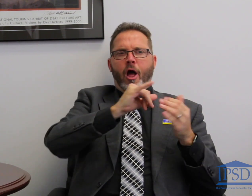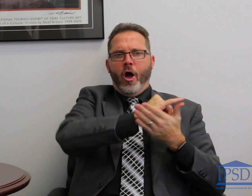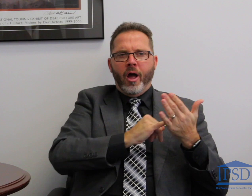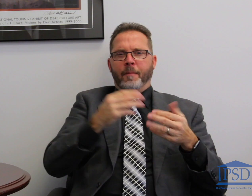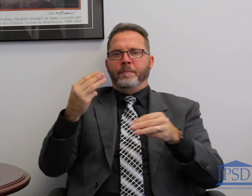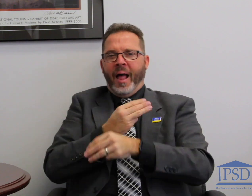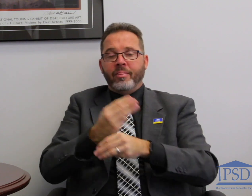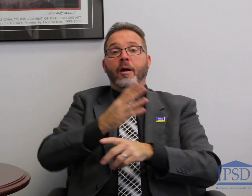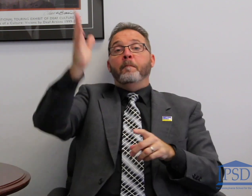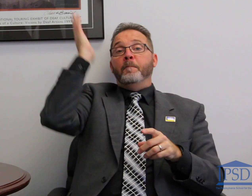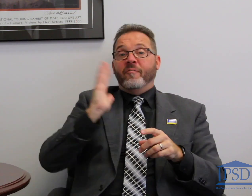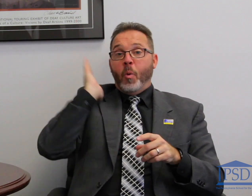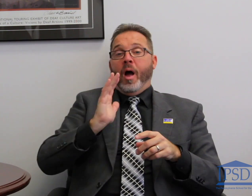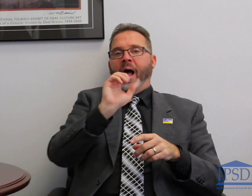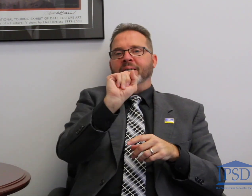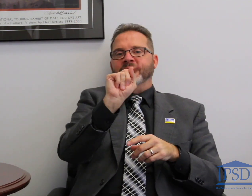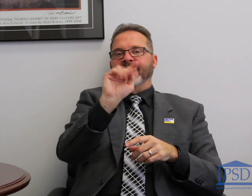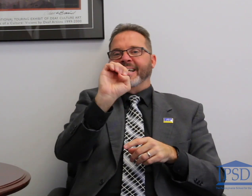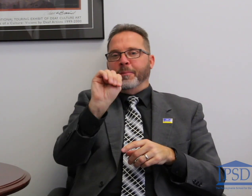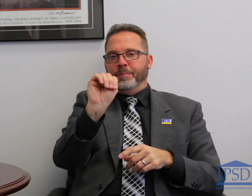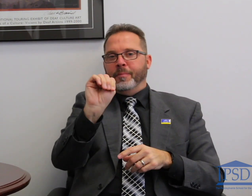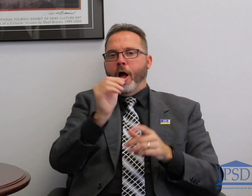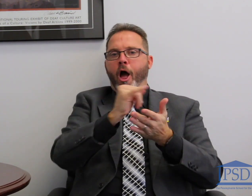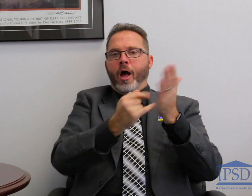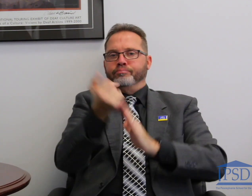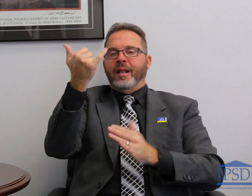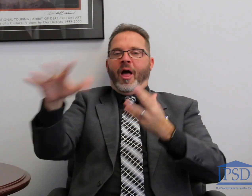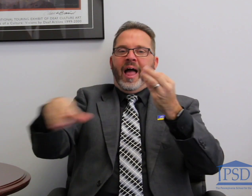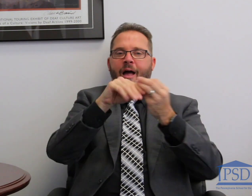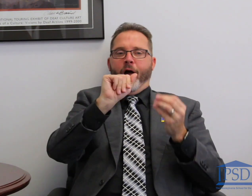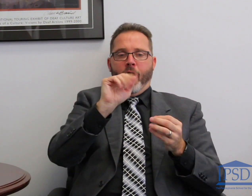it used to be stem which was science technology engineering and math but it's